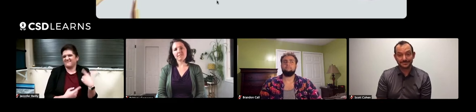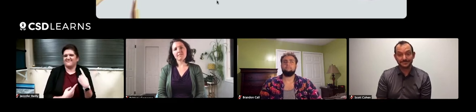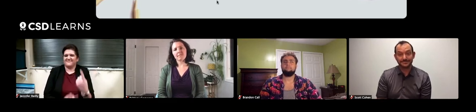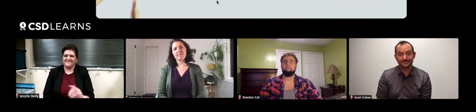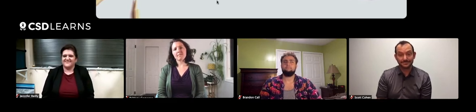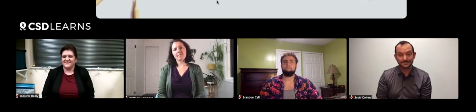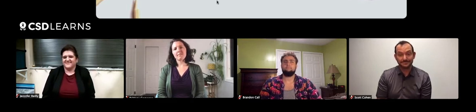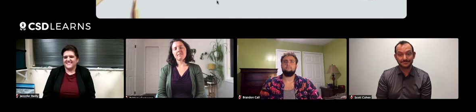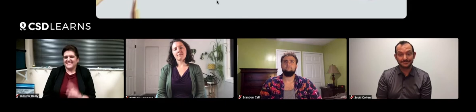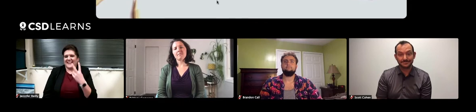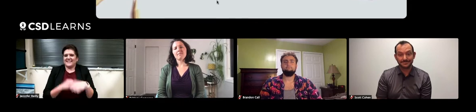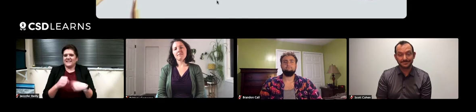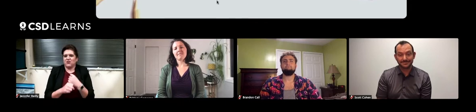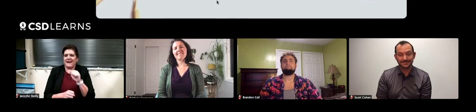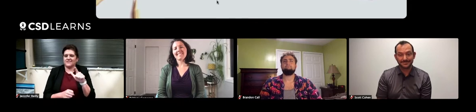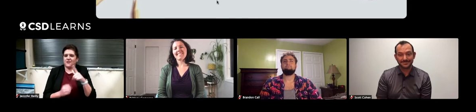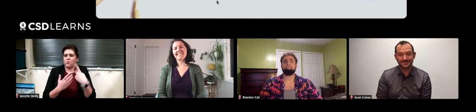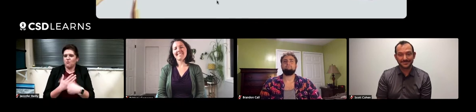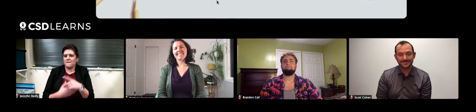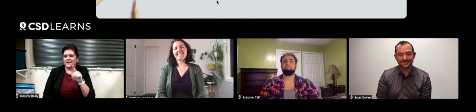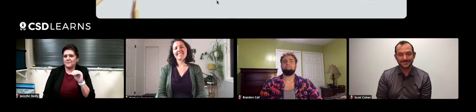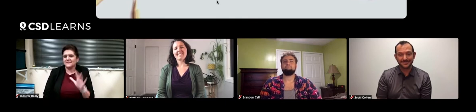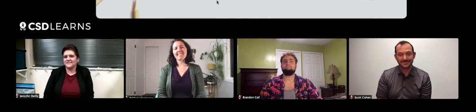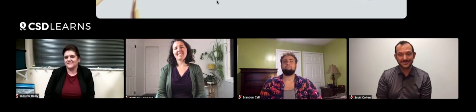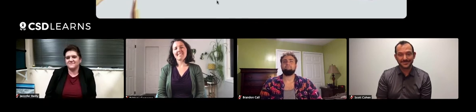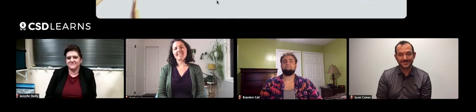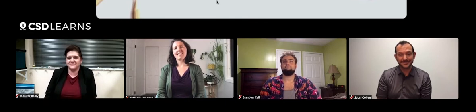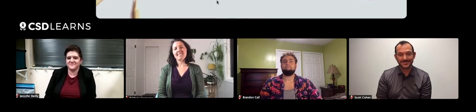So this has been my second year as a part of this ASL program at LMC.